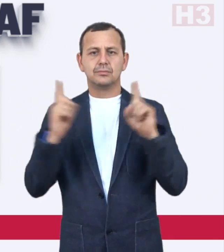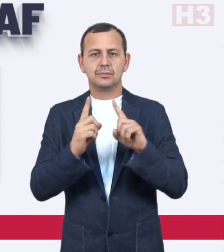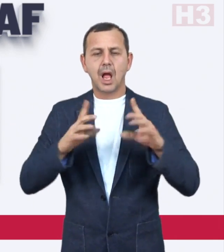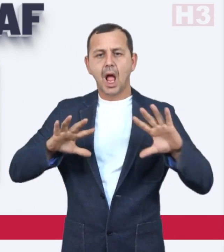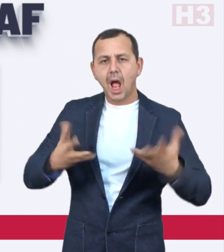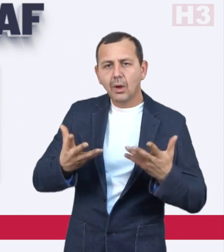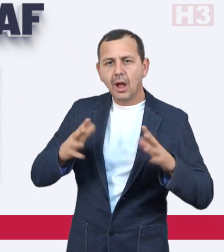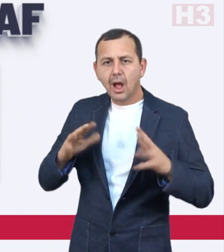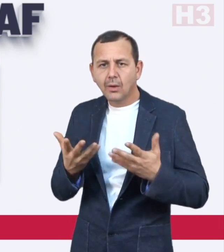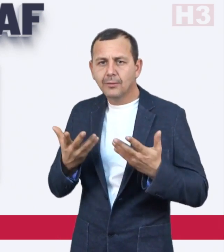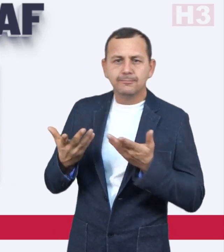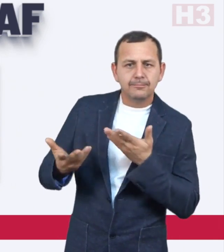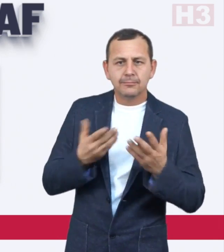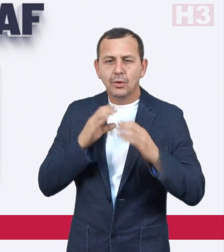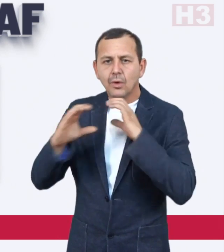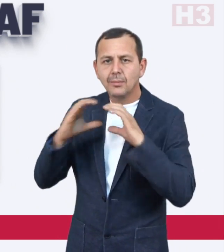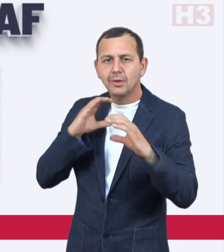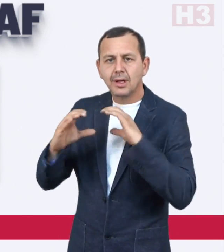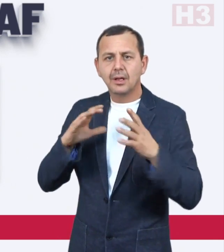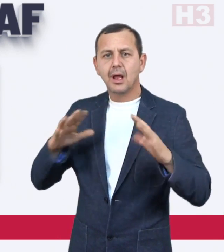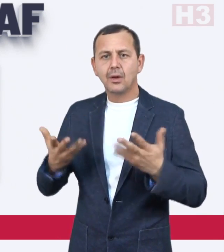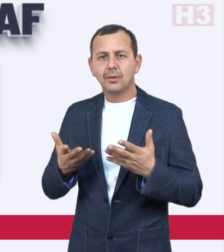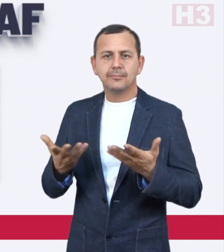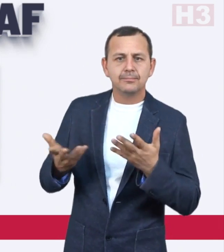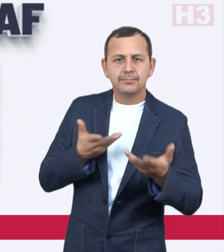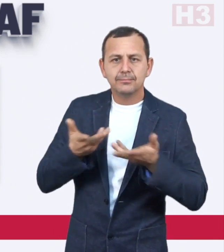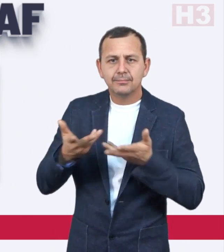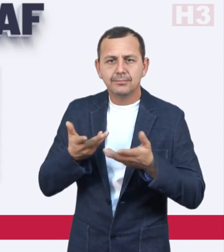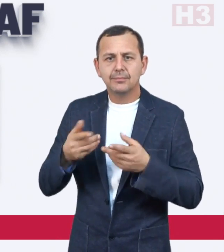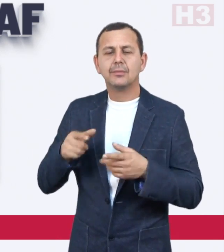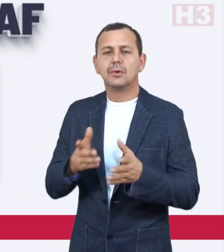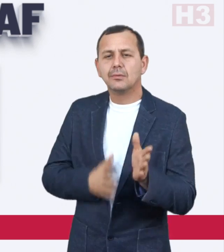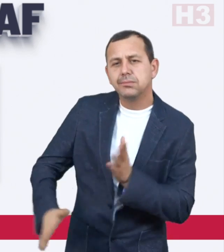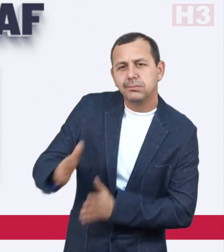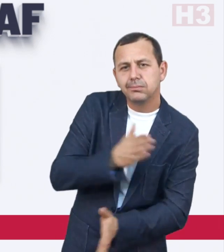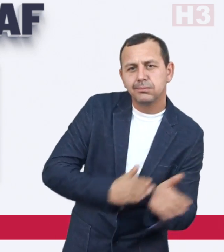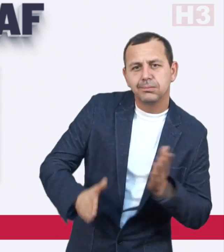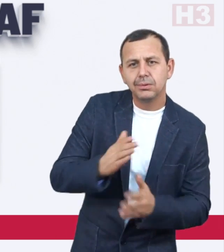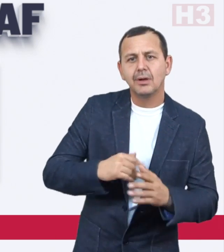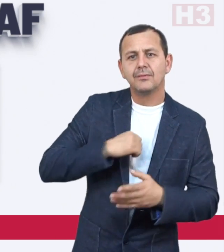use different methods to overcome difficulties on the